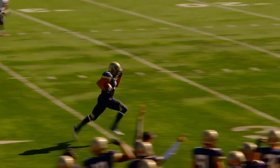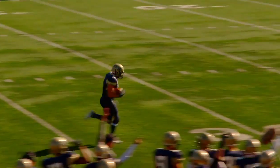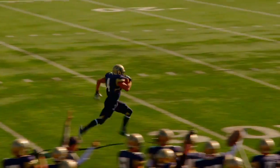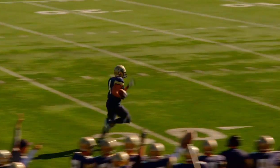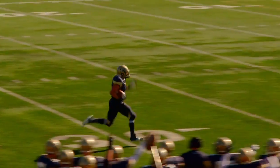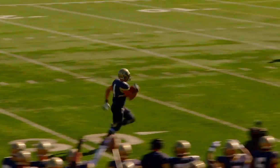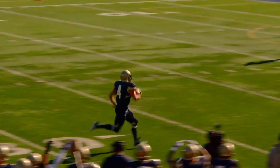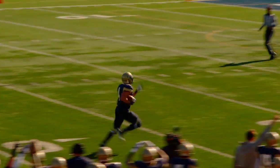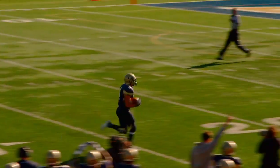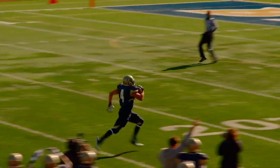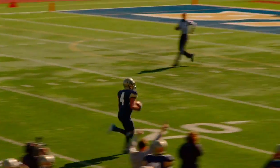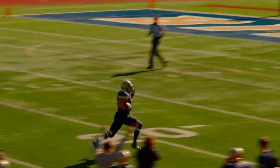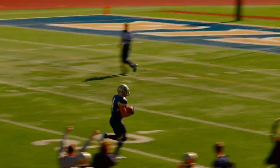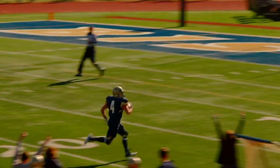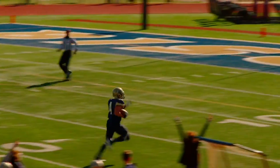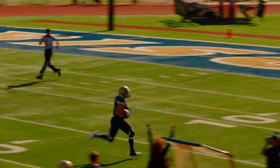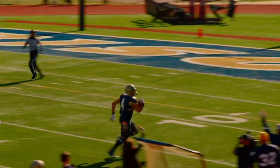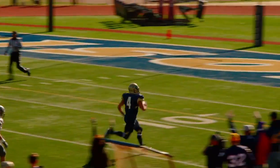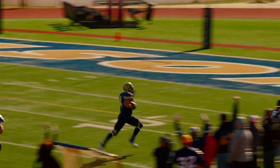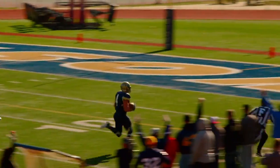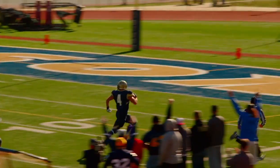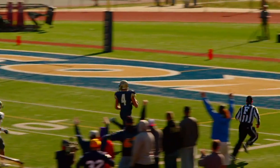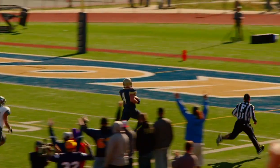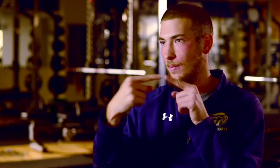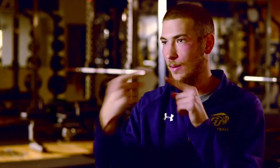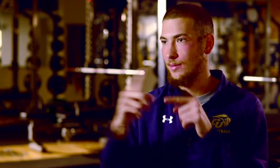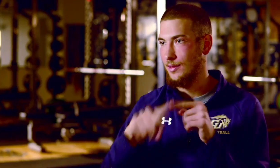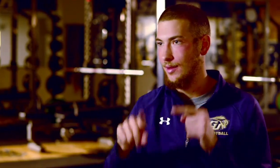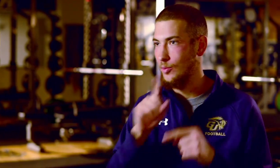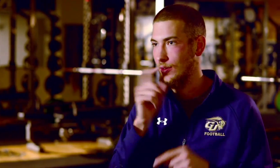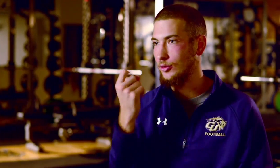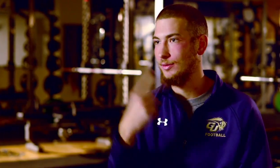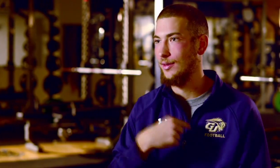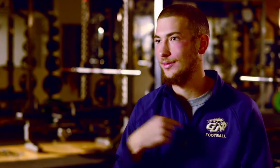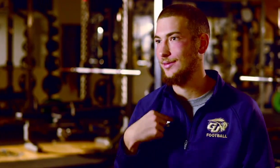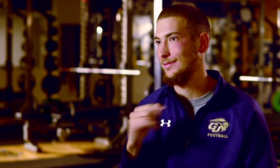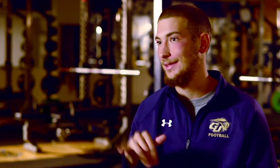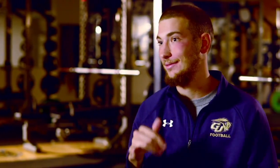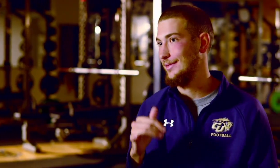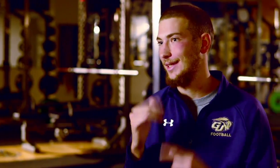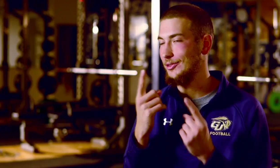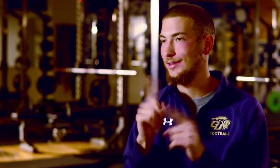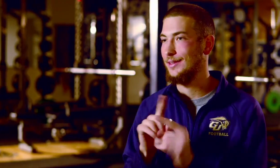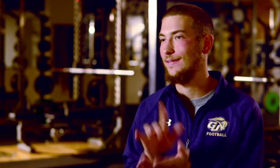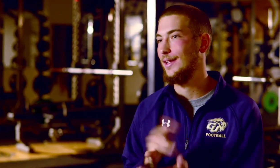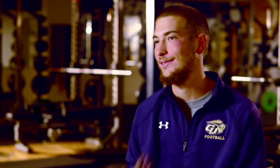Todd (Interpreter):Everything that I use is American Sign Language, but it happens really quickly, and the opponents can't really understand us